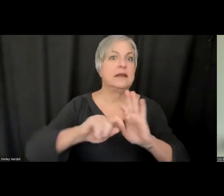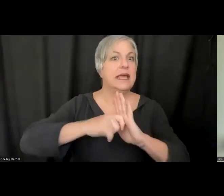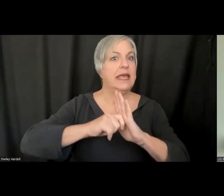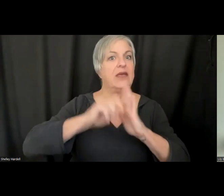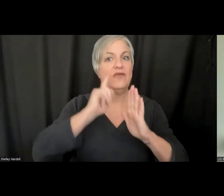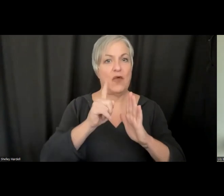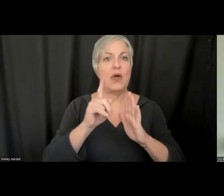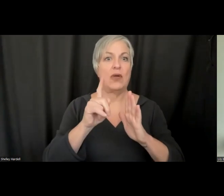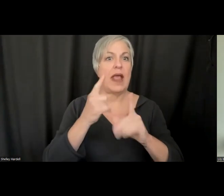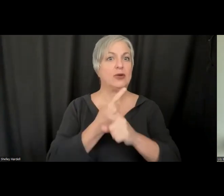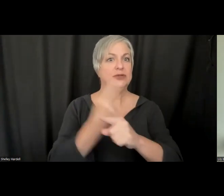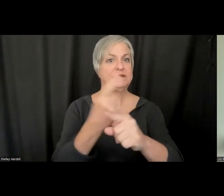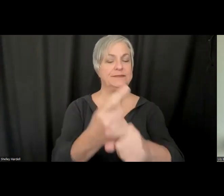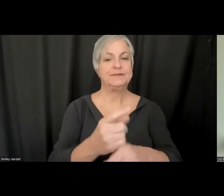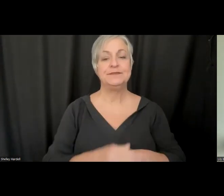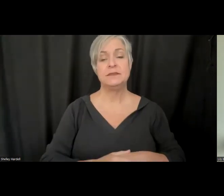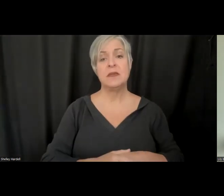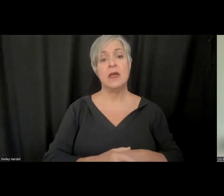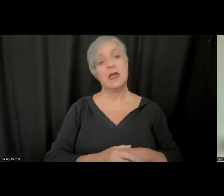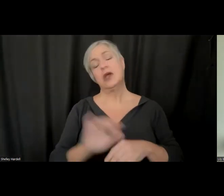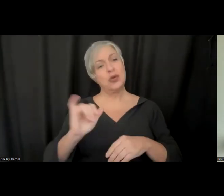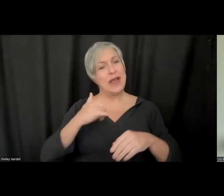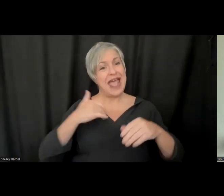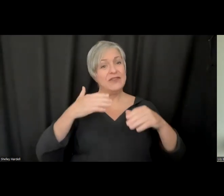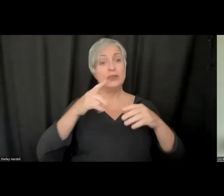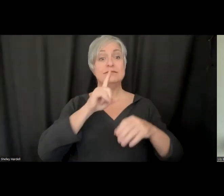there, we have humans that go through and edit that ASR, and a